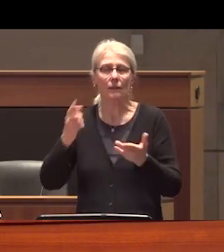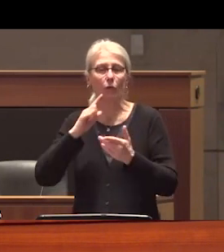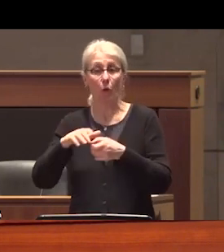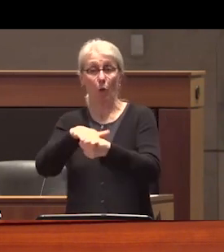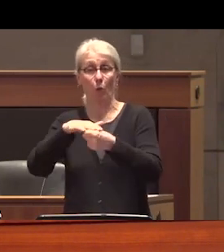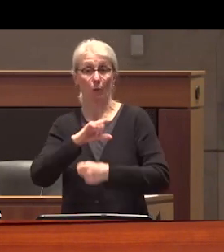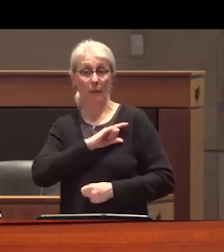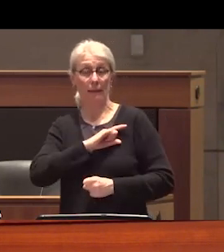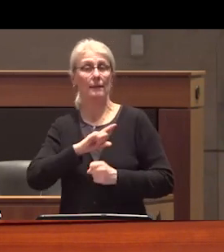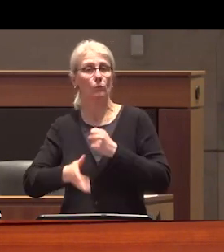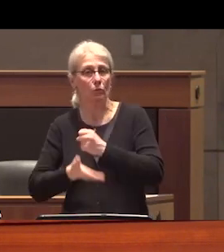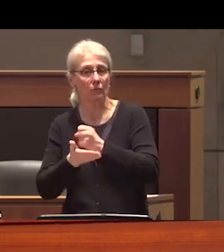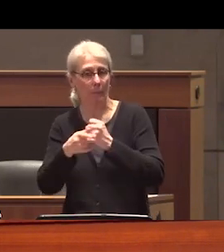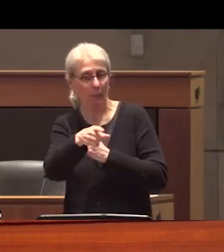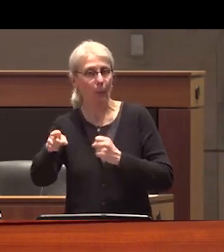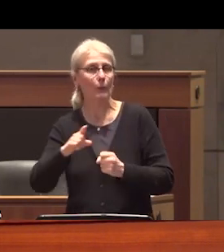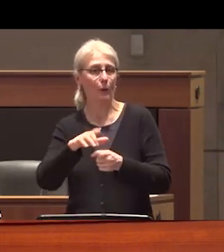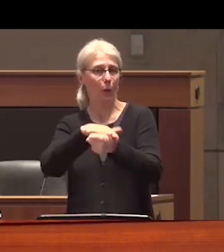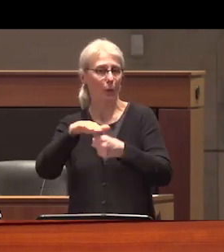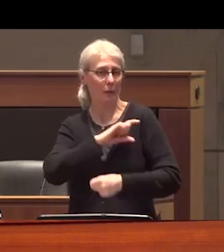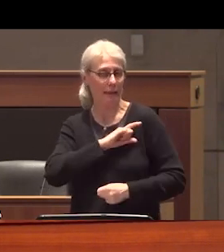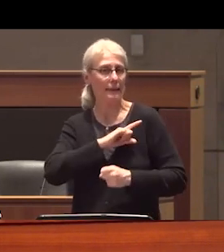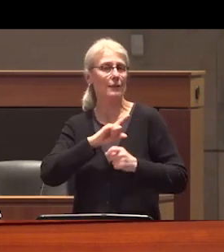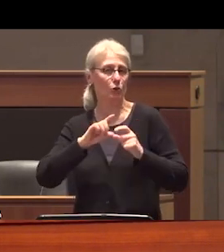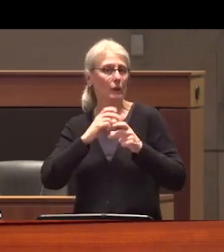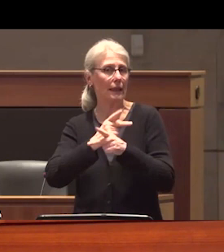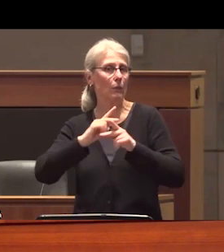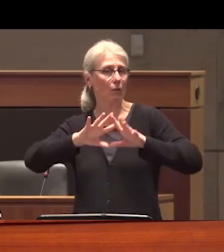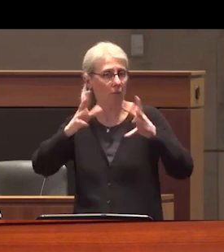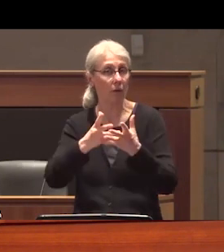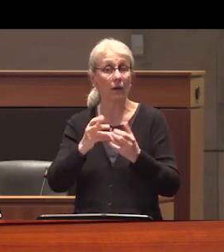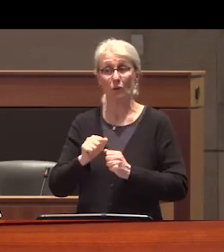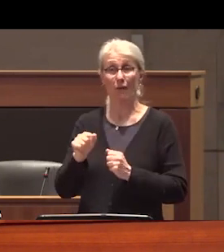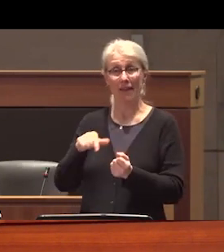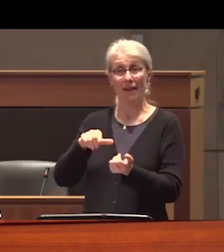enforcement networks throughout the developing world and on paper this is meant to strengthen